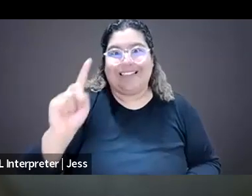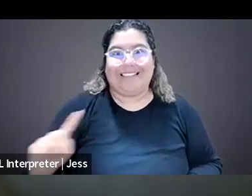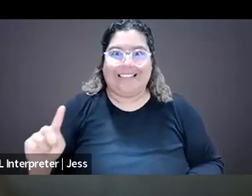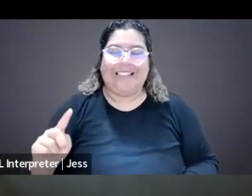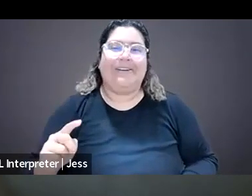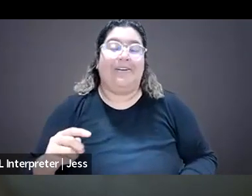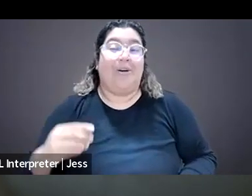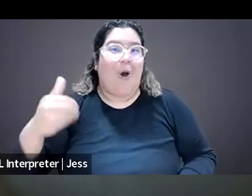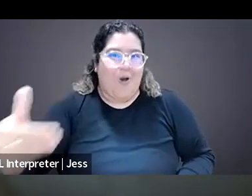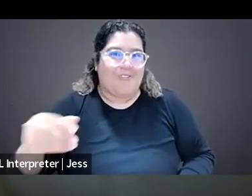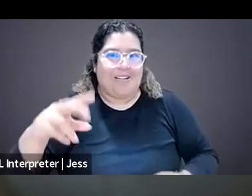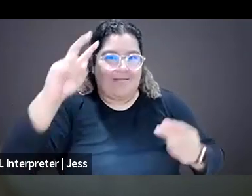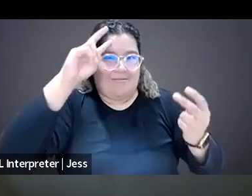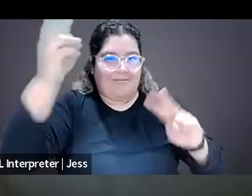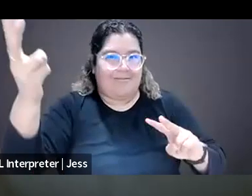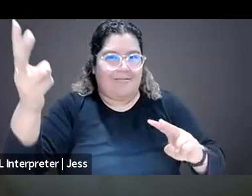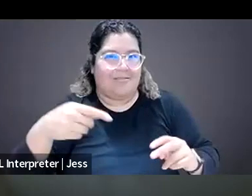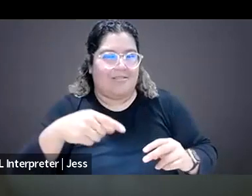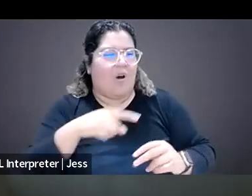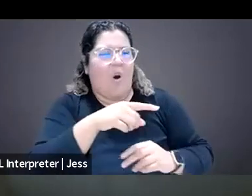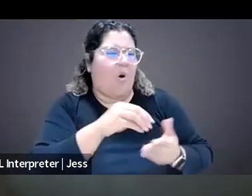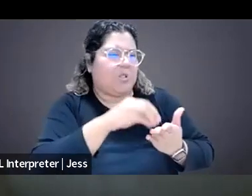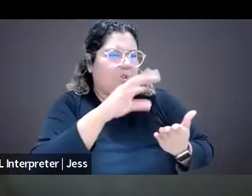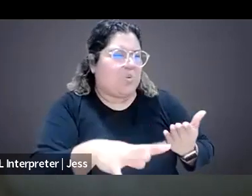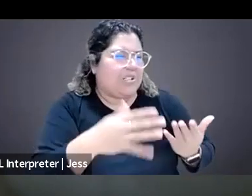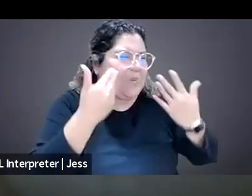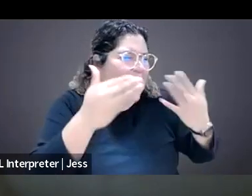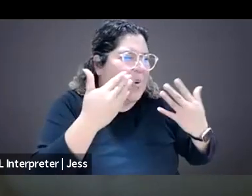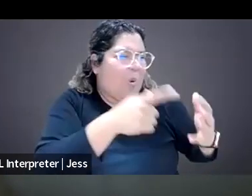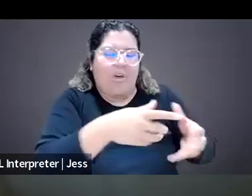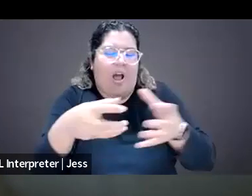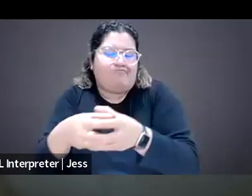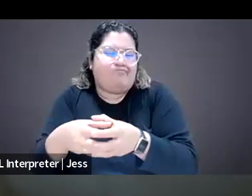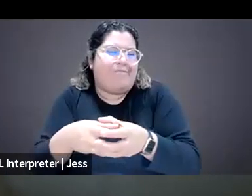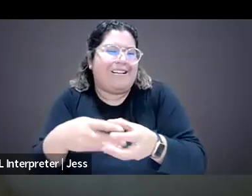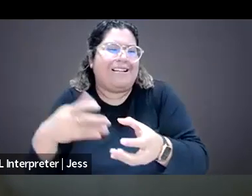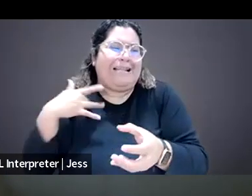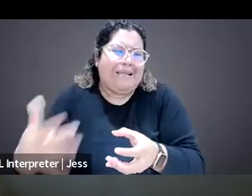that student journalists are kind of in a bubble. We're not able to encounter harassment online or offline,